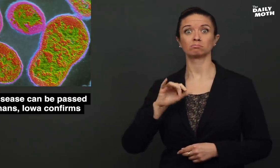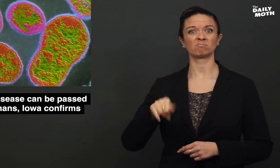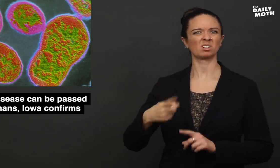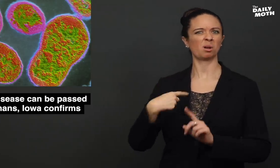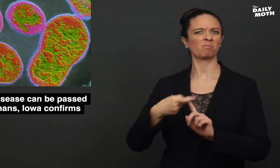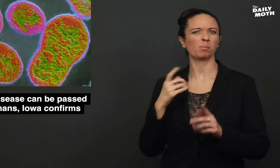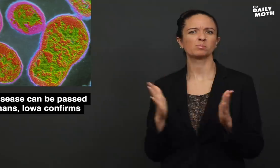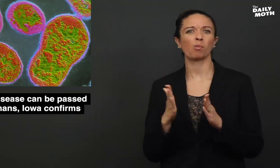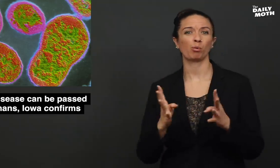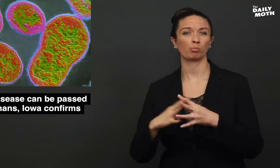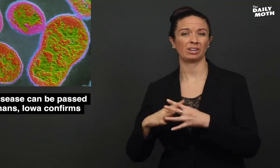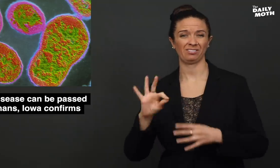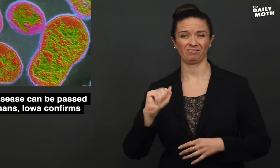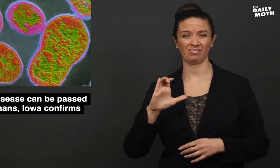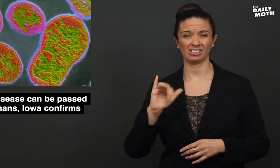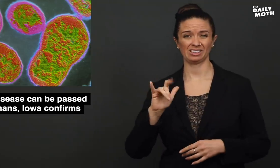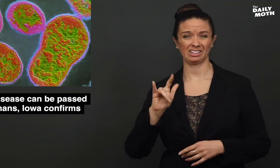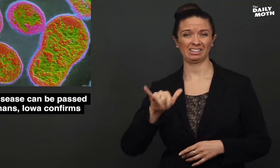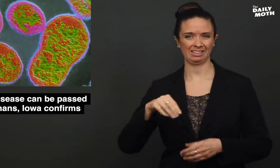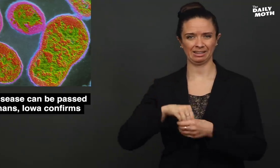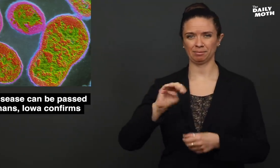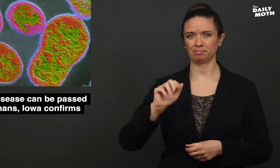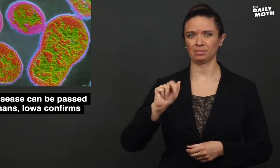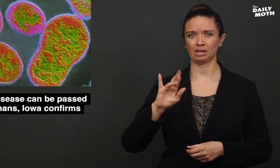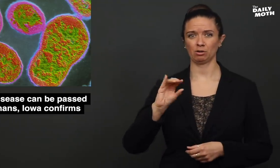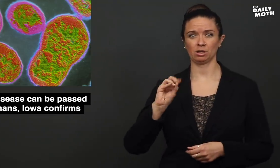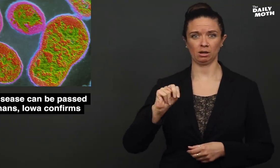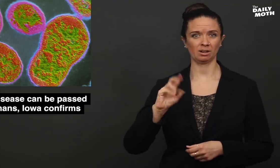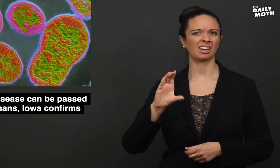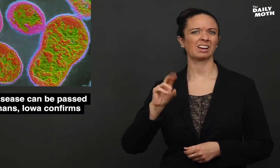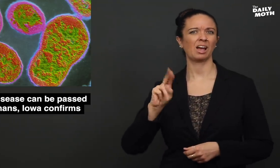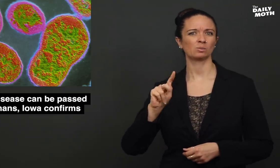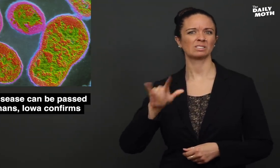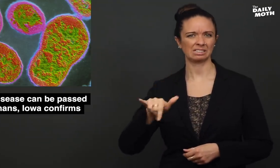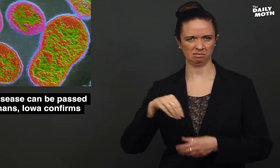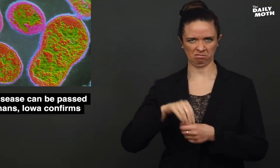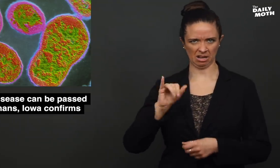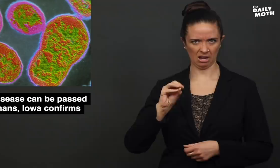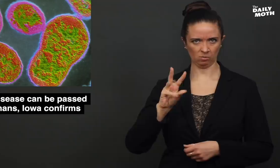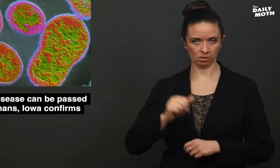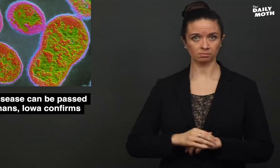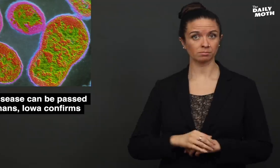This came from a small breeding facility in Marion County, Iowa.